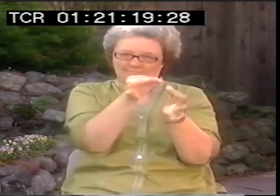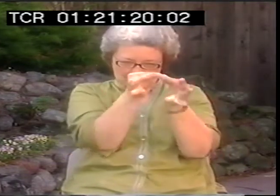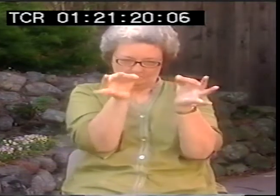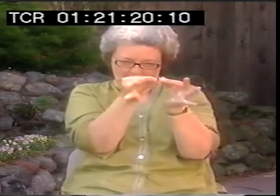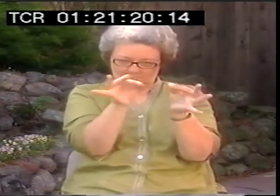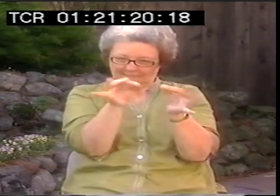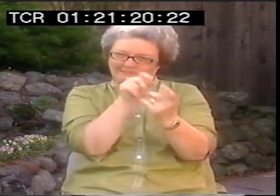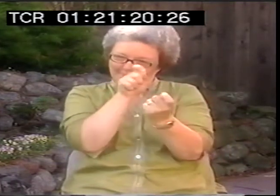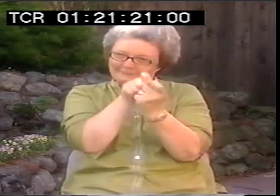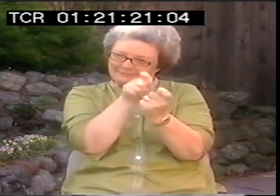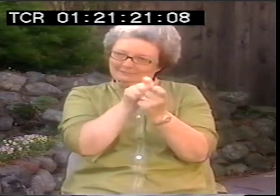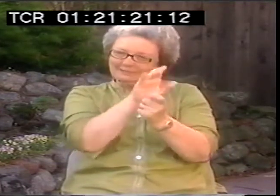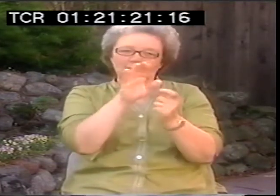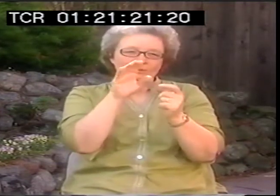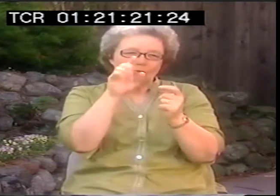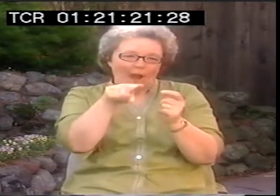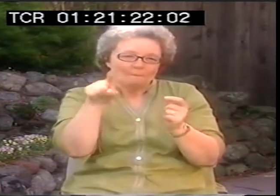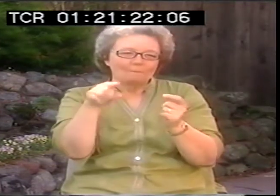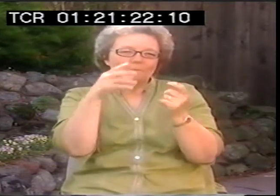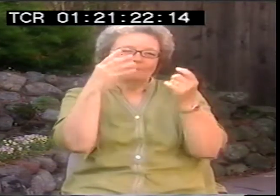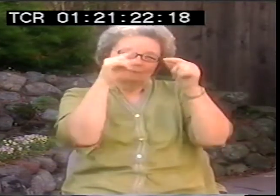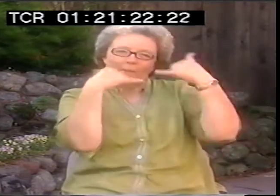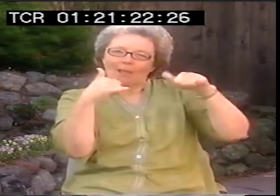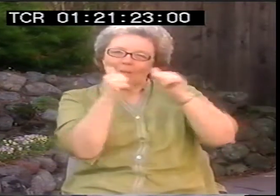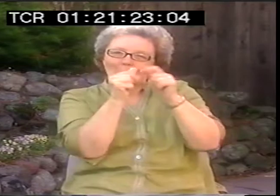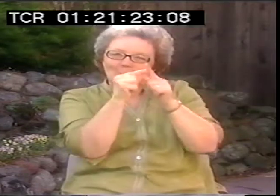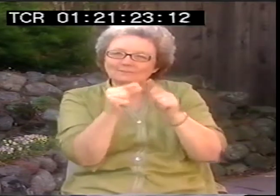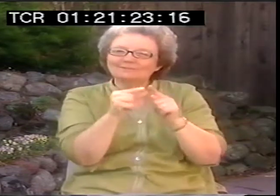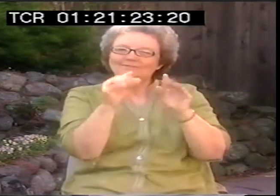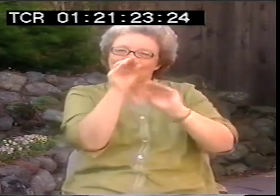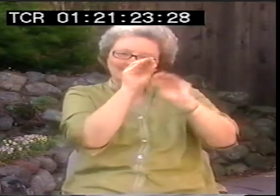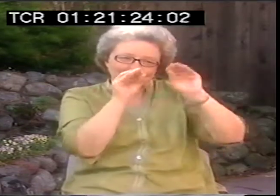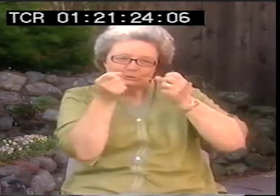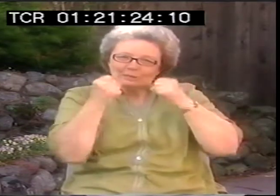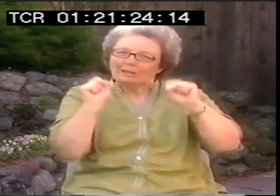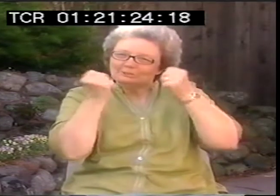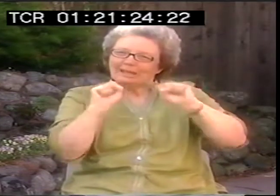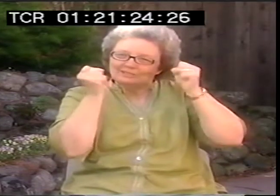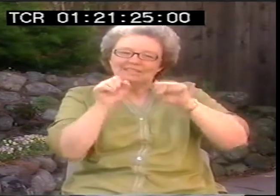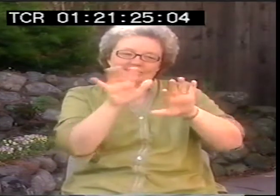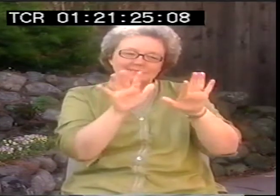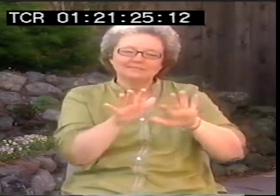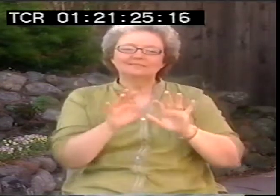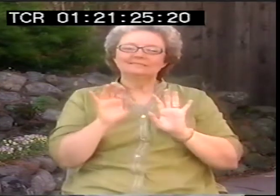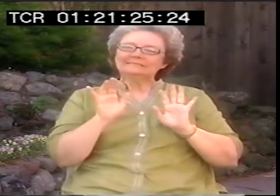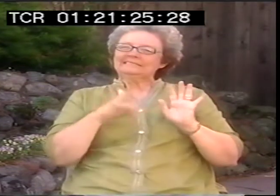In the back of my mind, I had these images. But I just had to put them down on paper in English in these well-considered lines